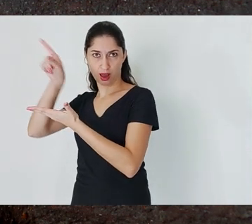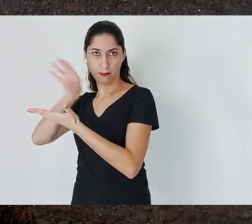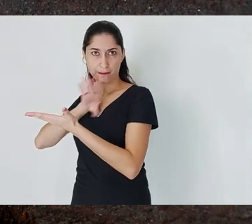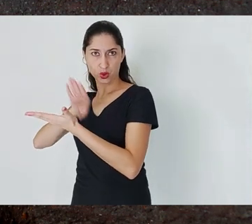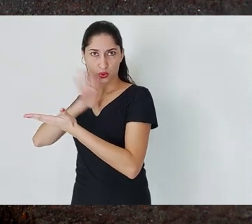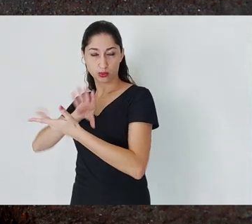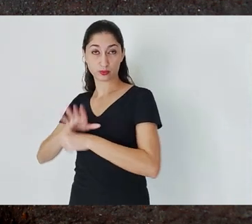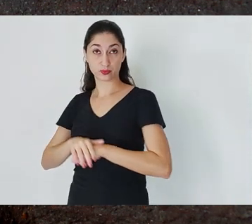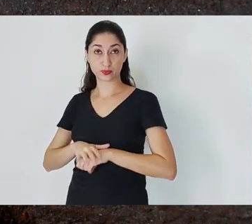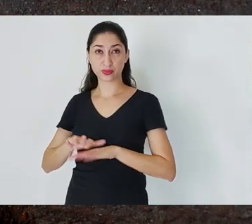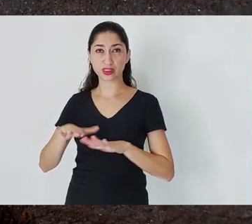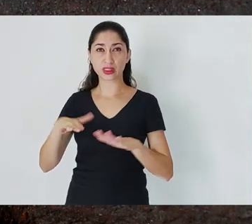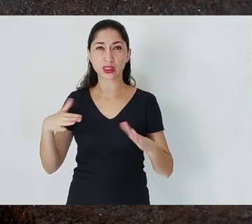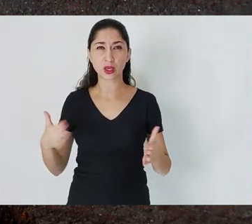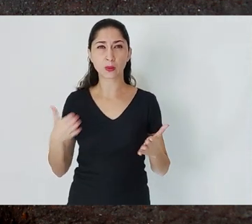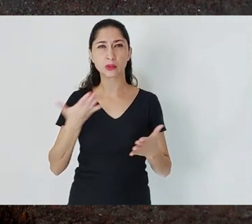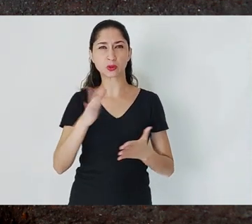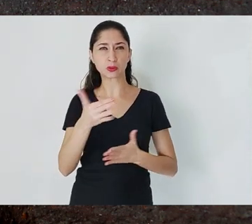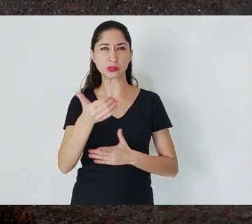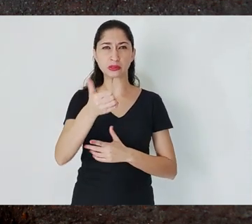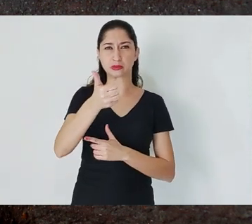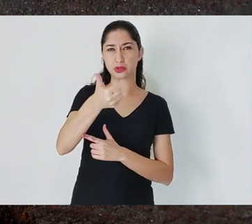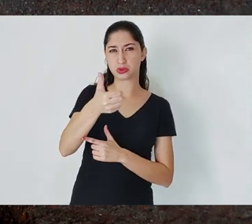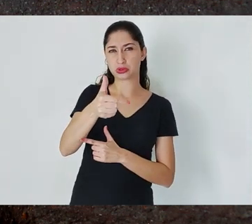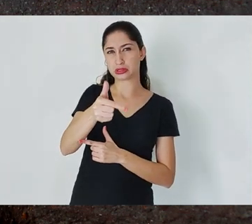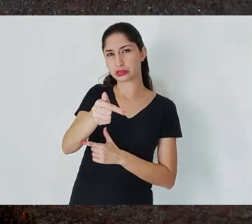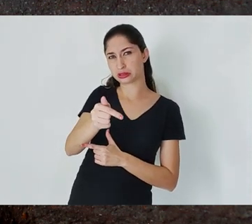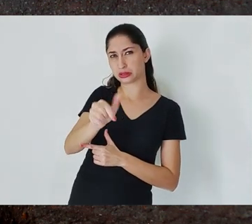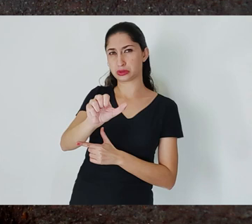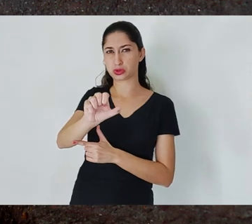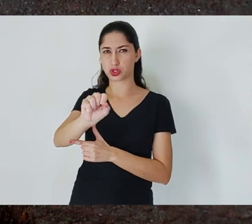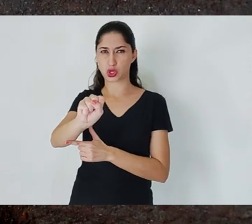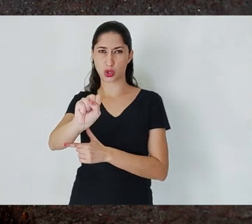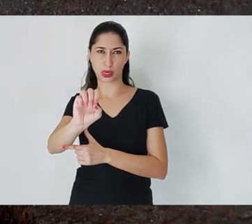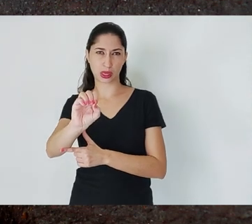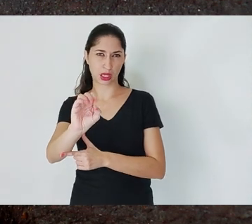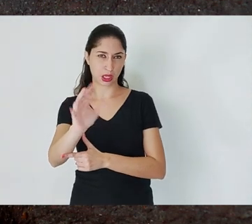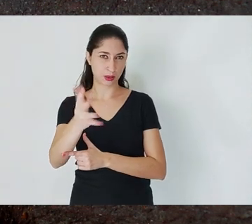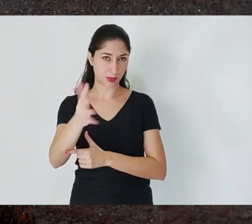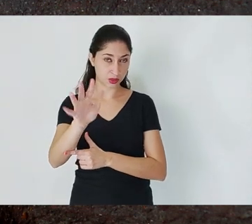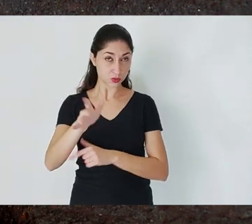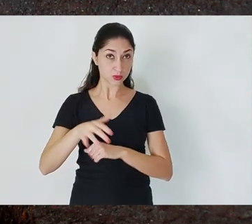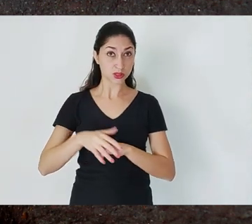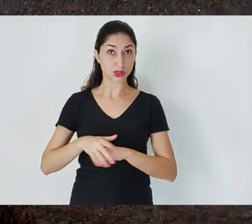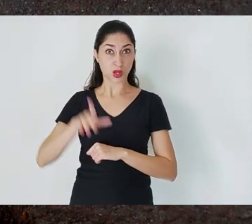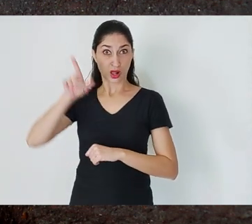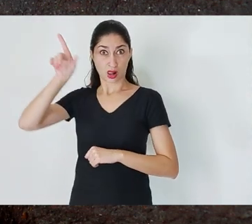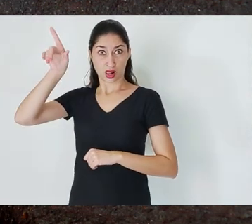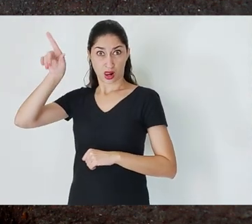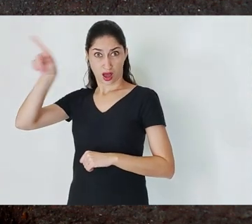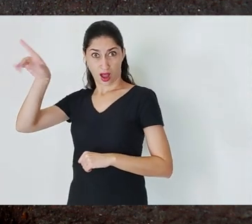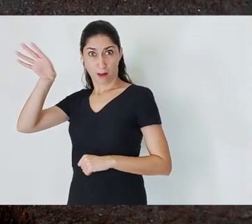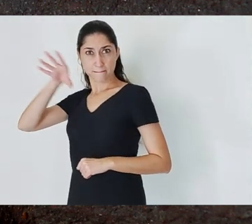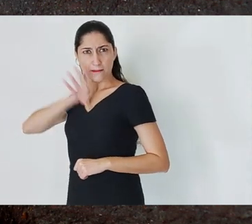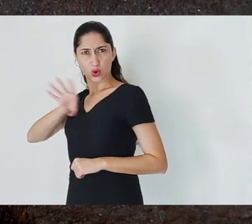around 1780 or so, that the intention of the Portuguese government was to increase taxation,